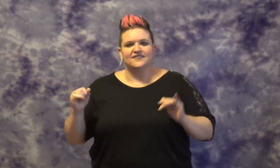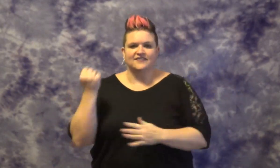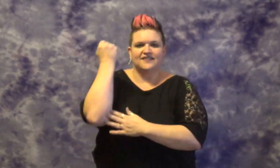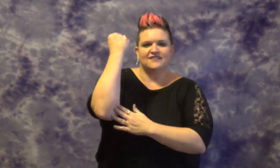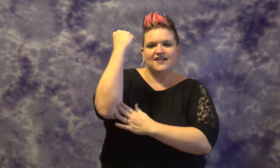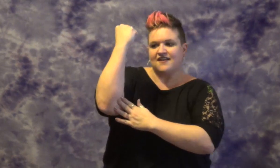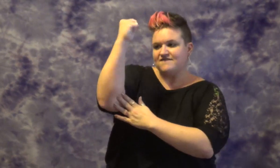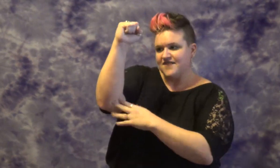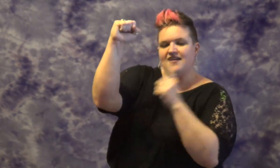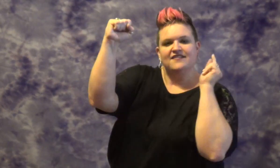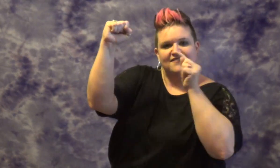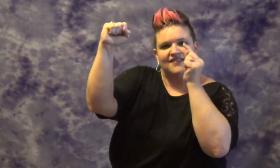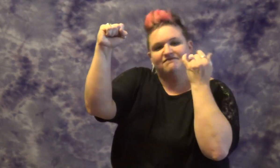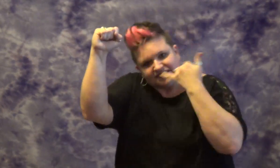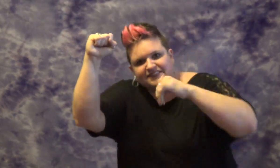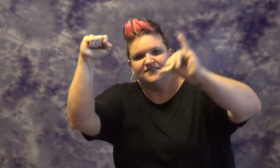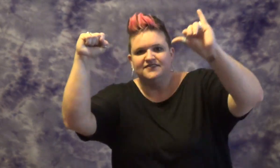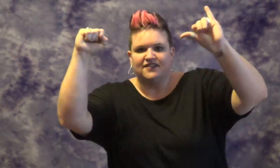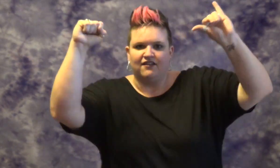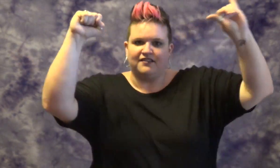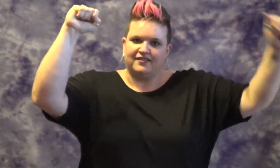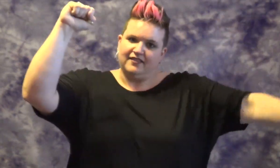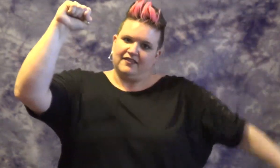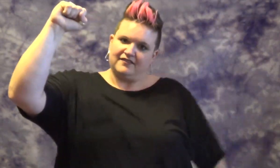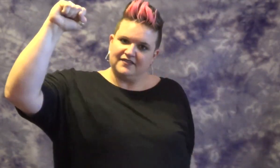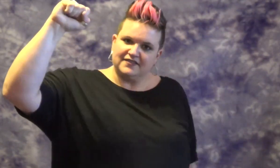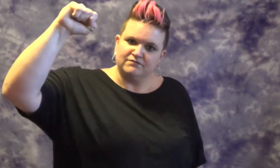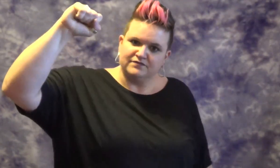ME STILL REVOLT